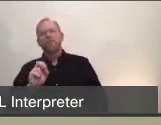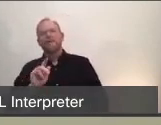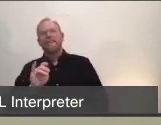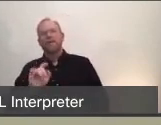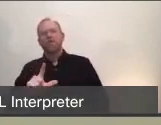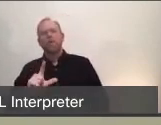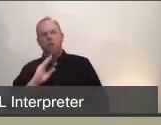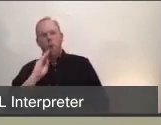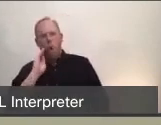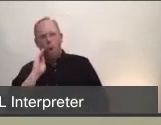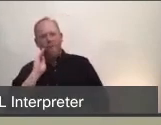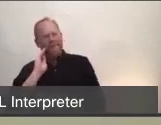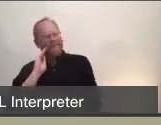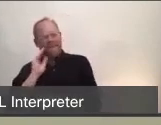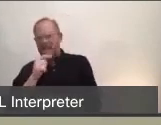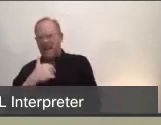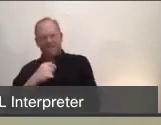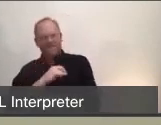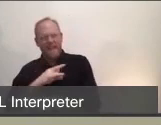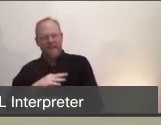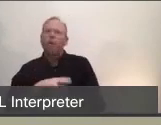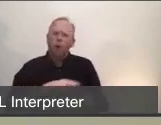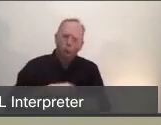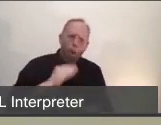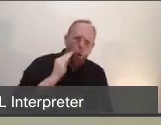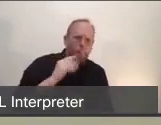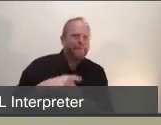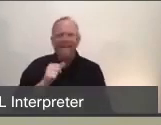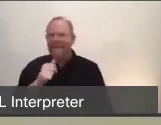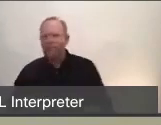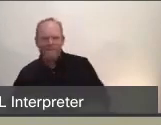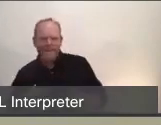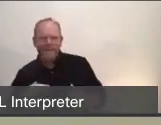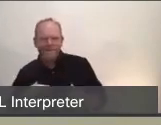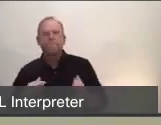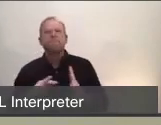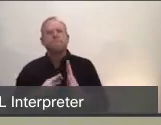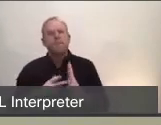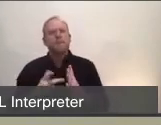So really I'm trying over the past two weeks doubling down, tripling down our efforts